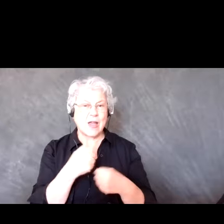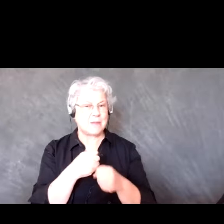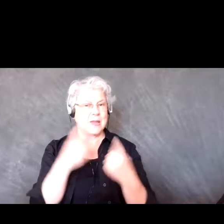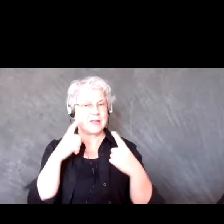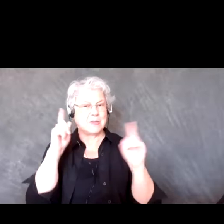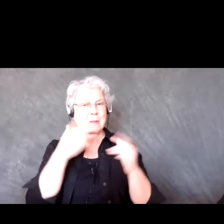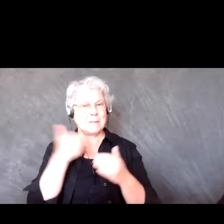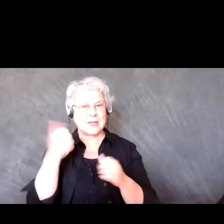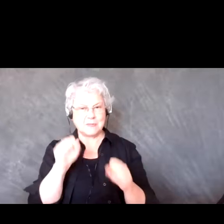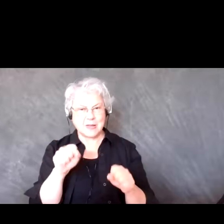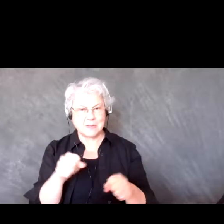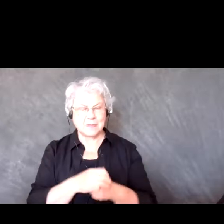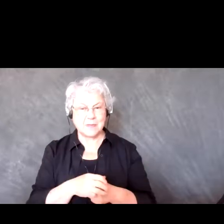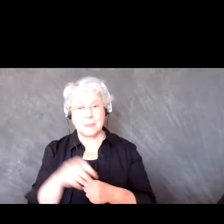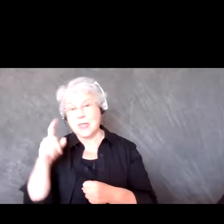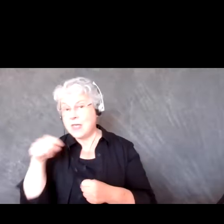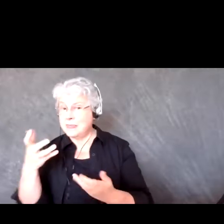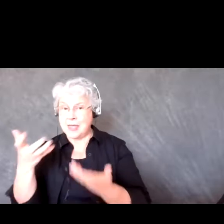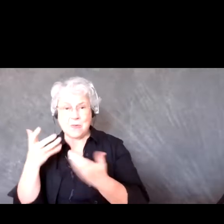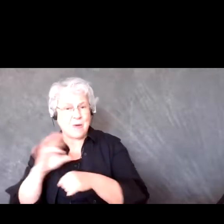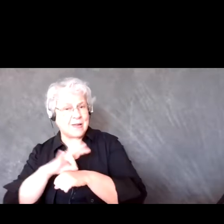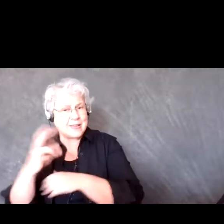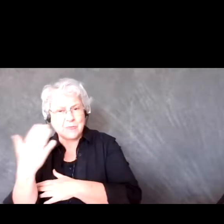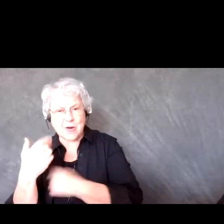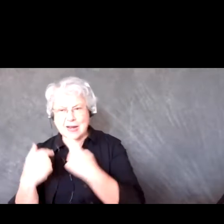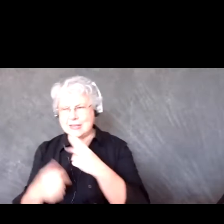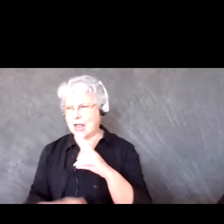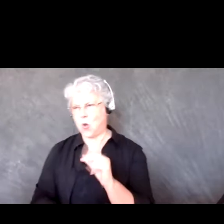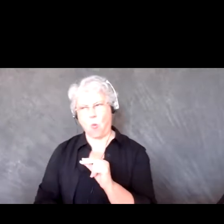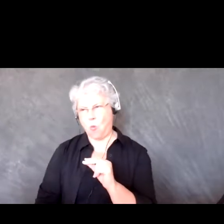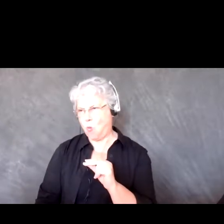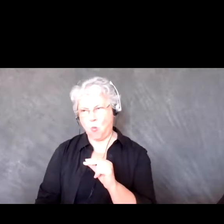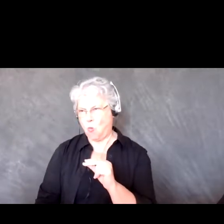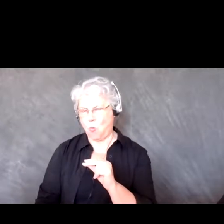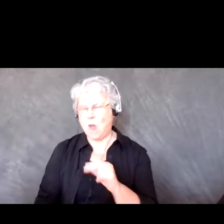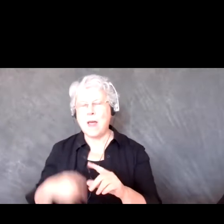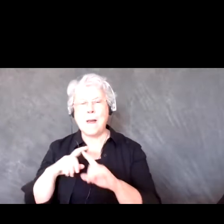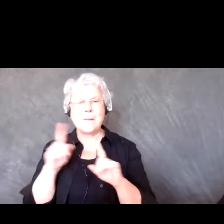you know, they were wanting to host it at 7:00 a.m. but I told them no. But it's not too bad.